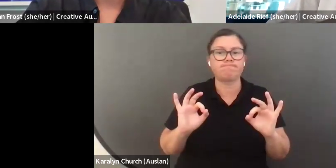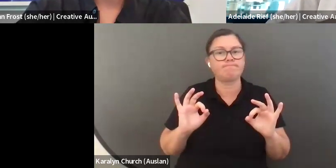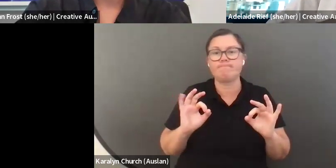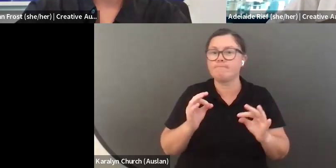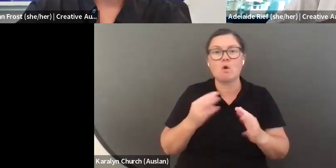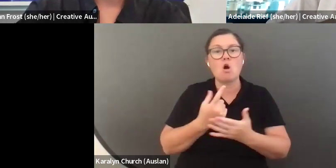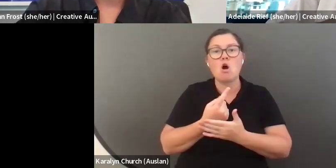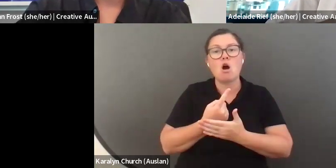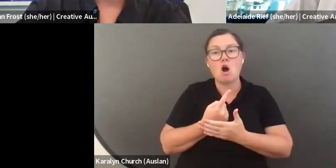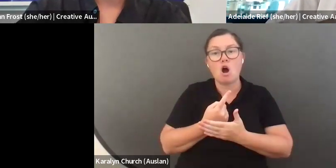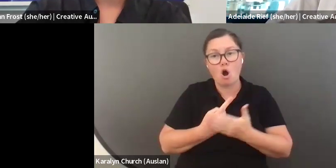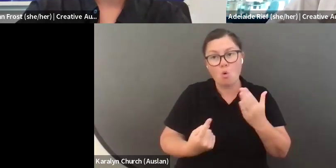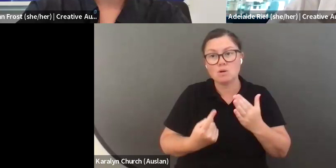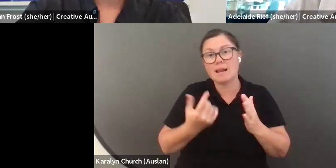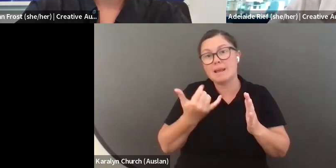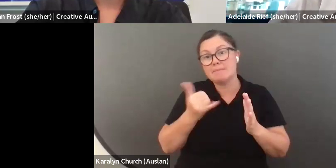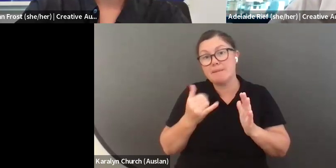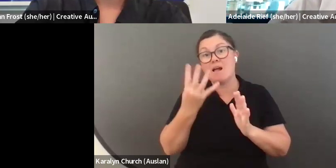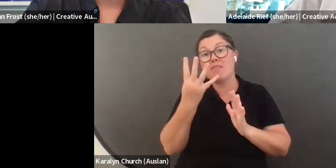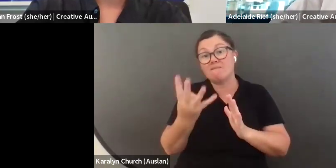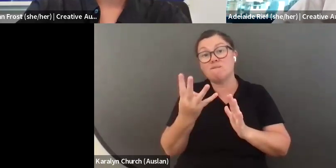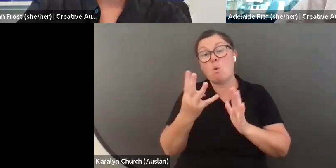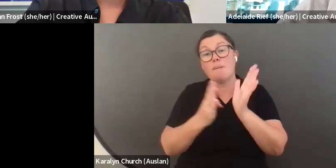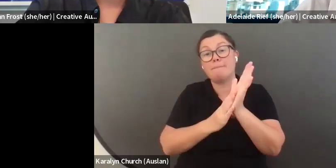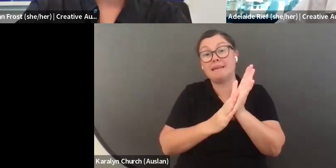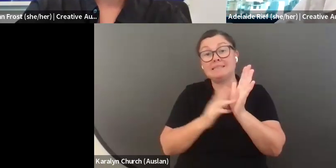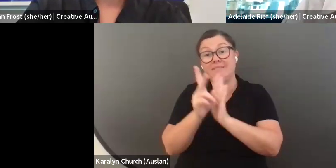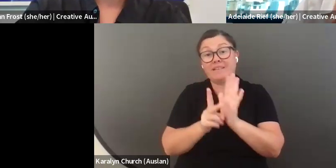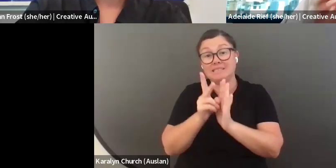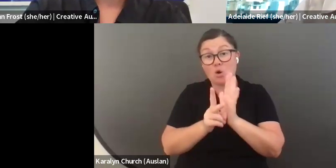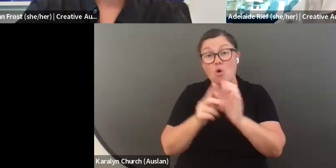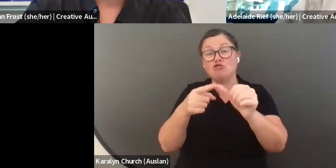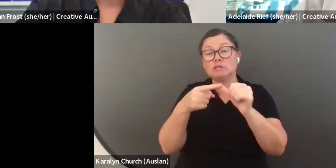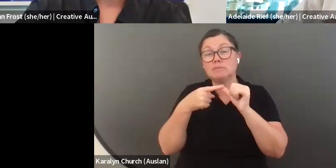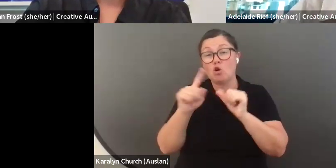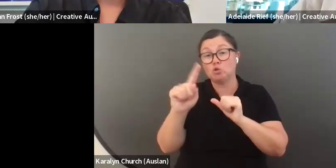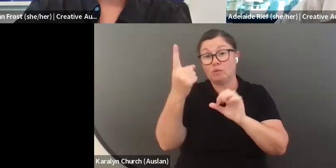we have asked for a two-page CV. That is all we want. Please do not submit